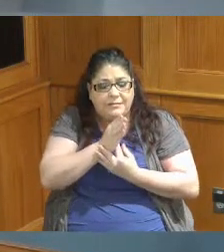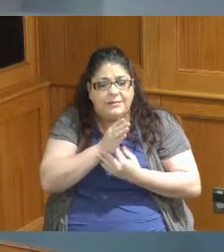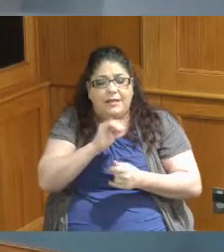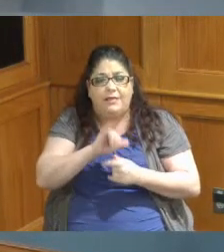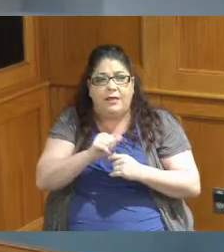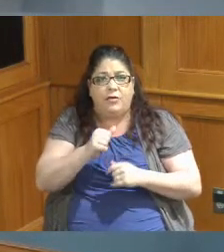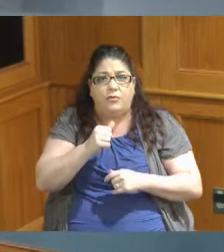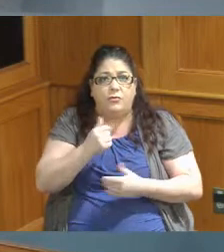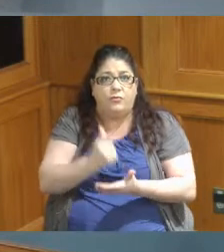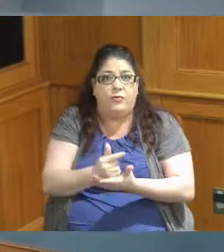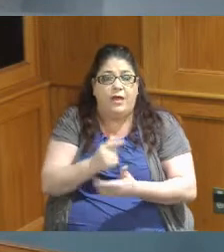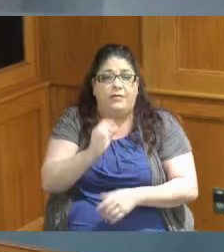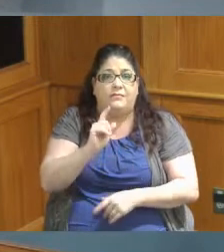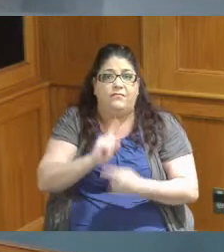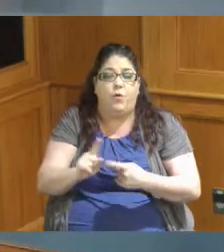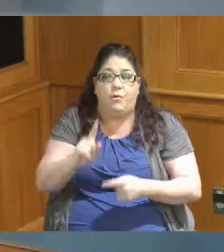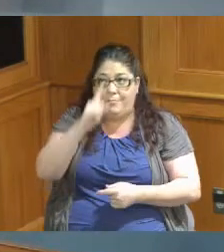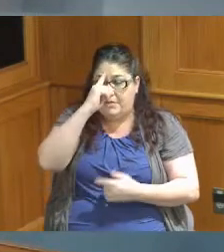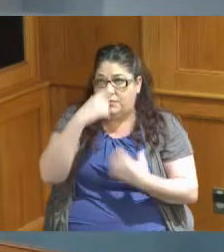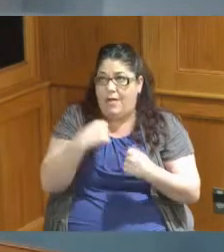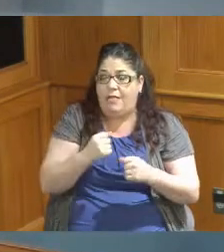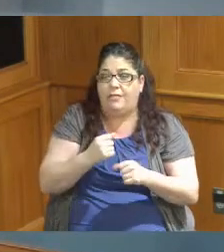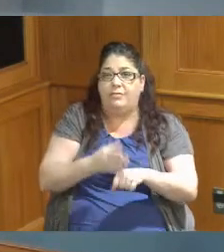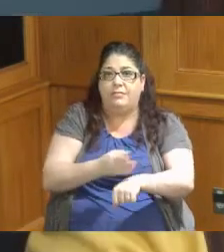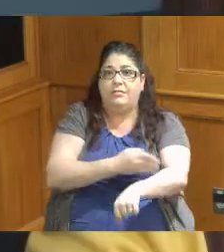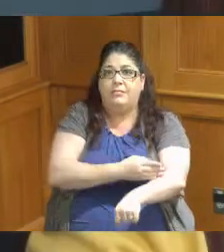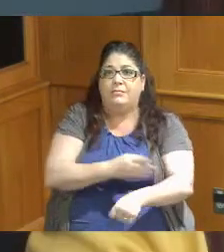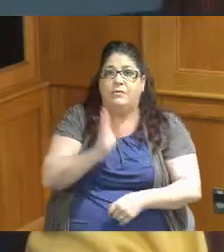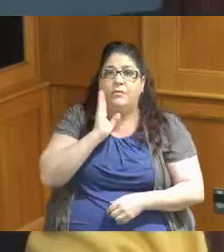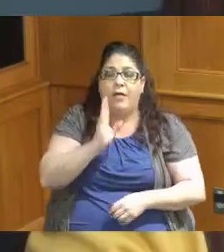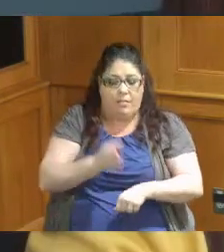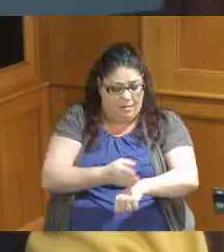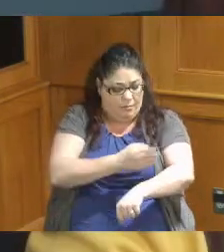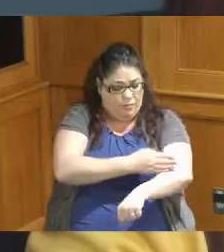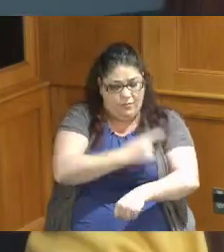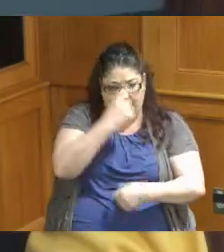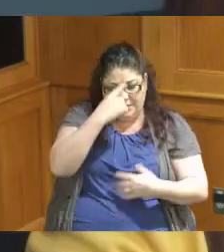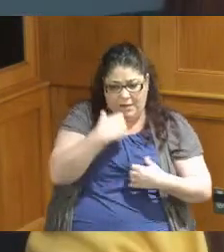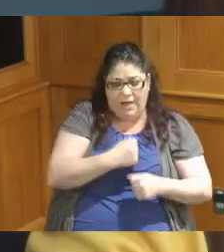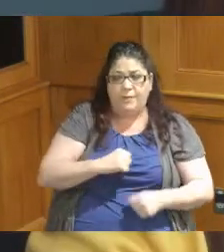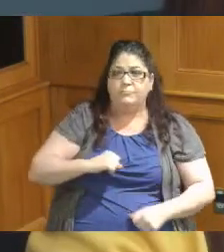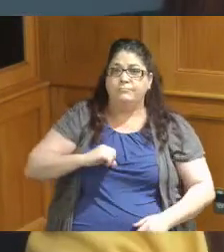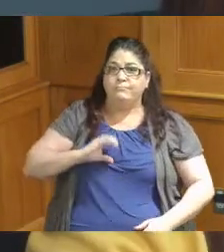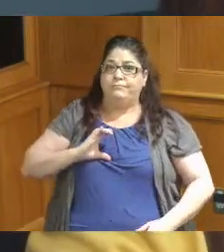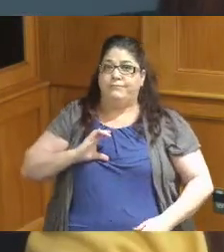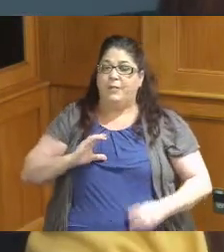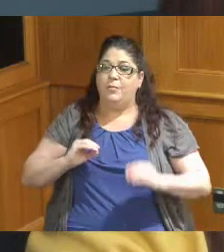health impact and as we improve the mental health we improve the confidence of girls and young boys